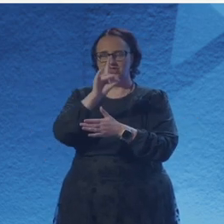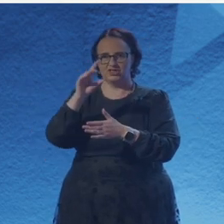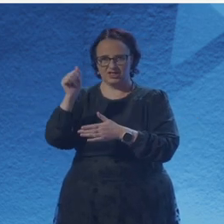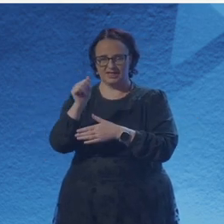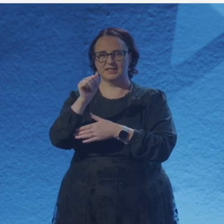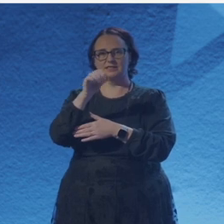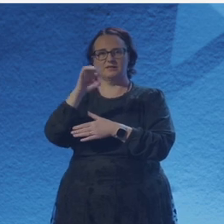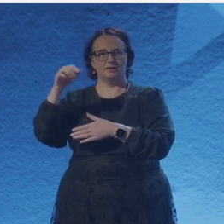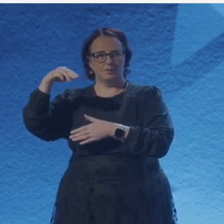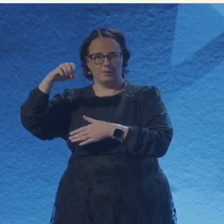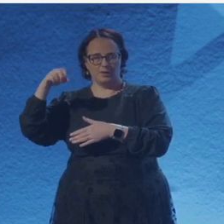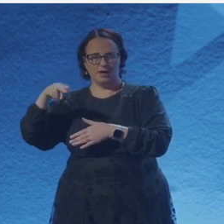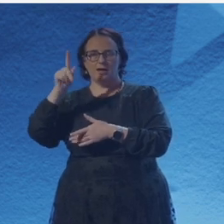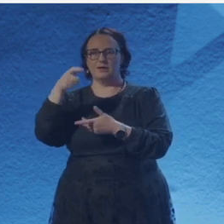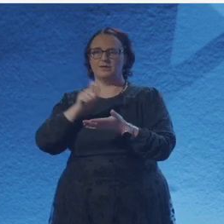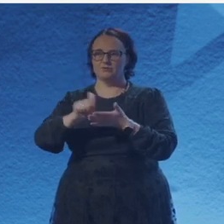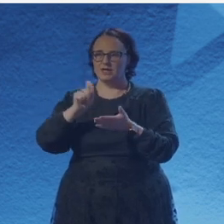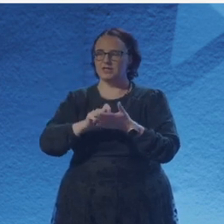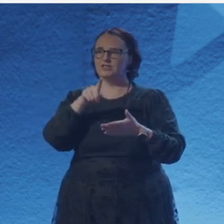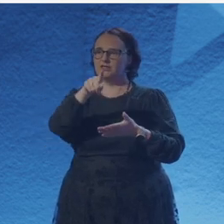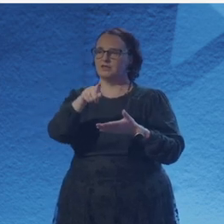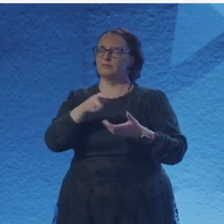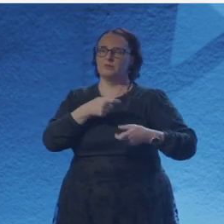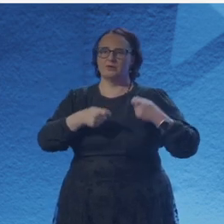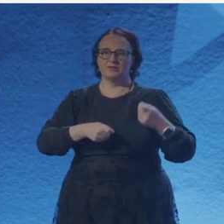want to watch it again or share it, you will be able to watch it later.